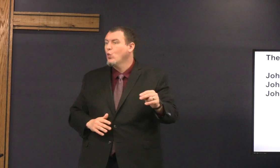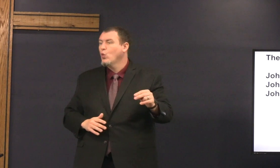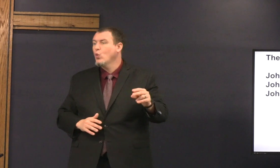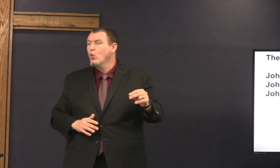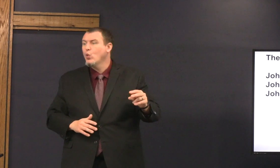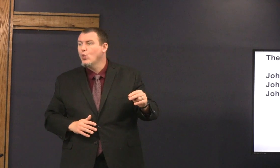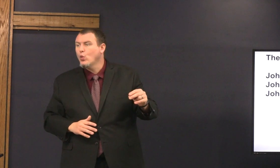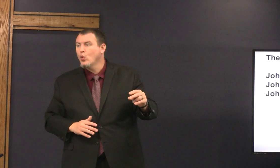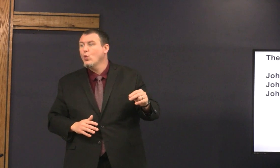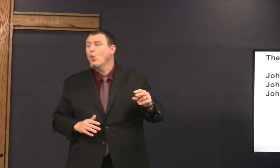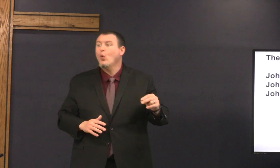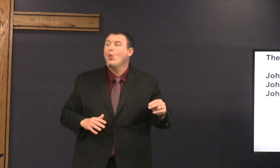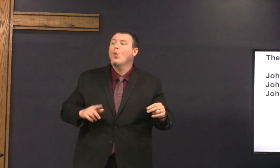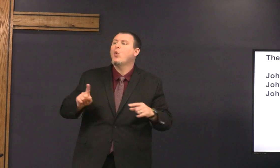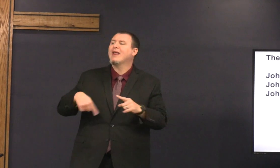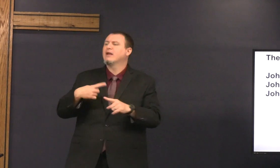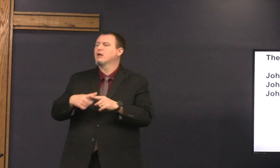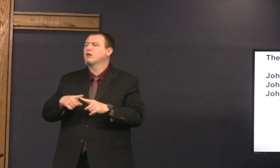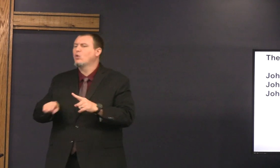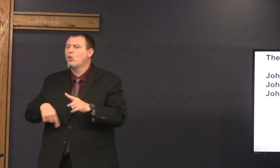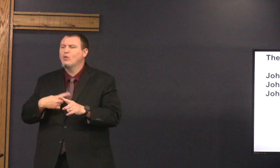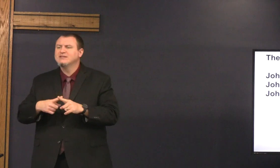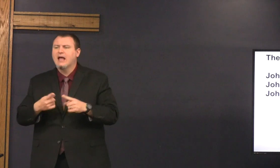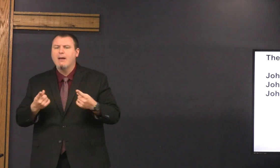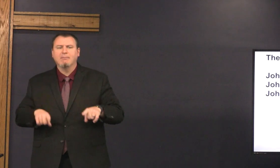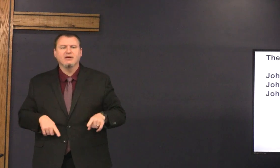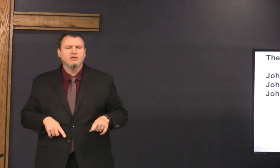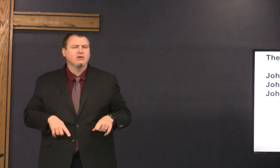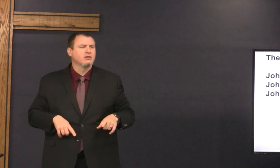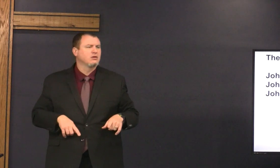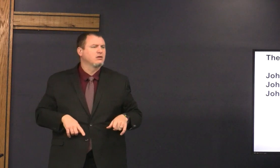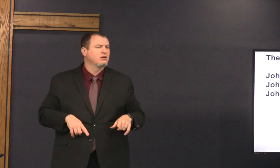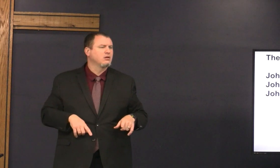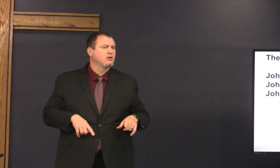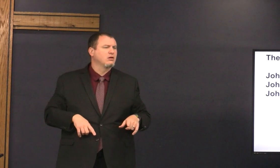no when is it when did it happen